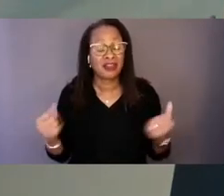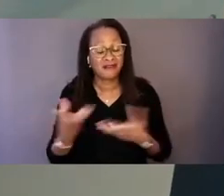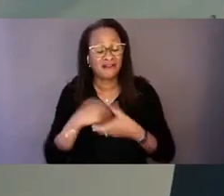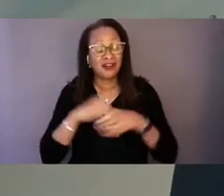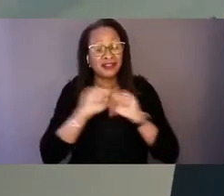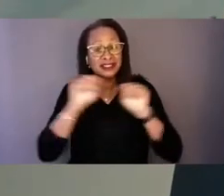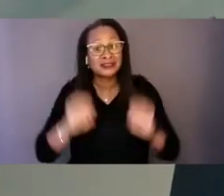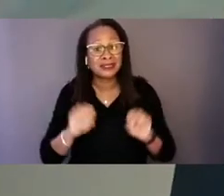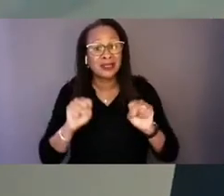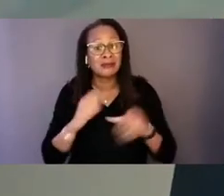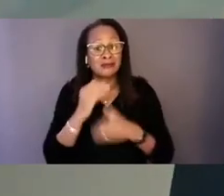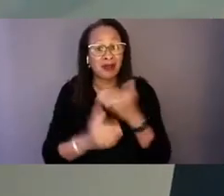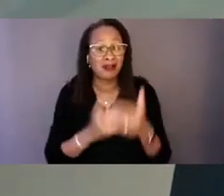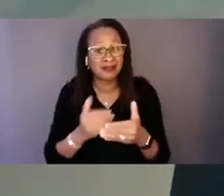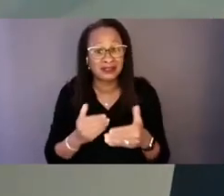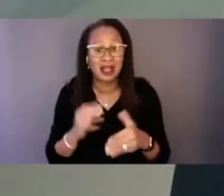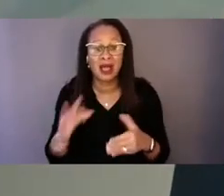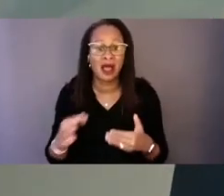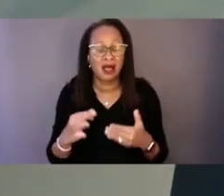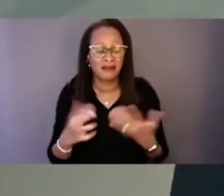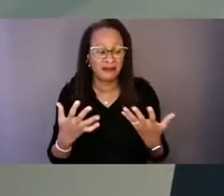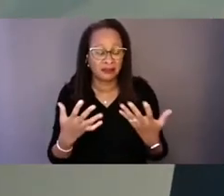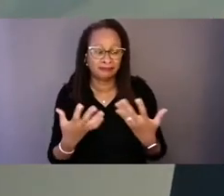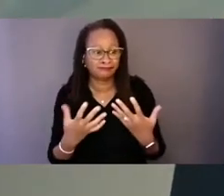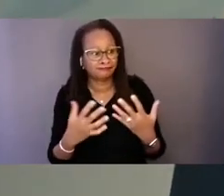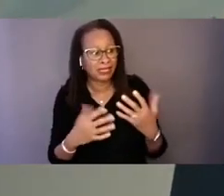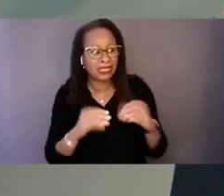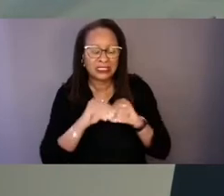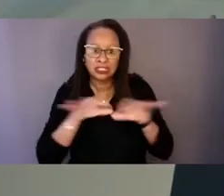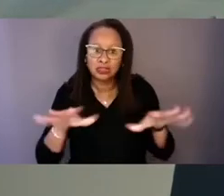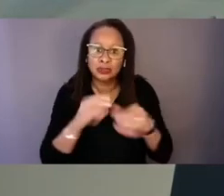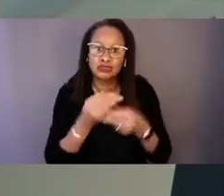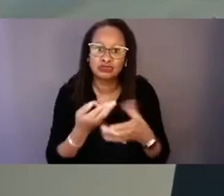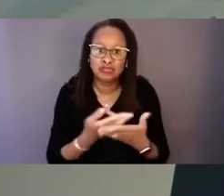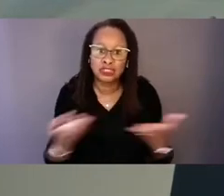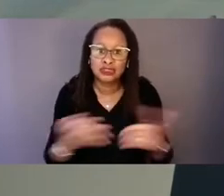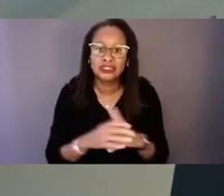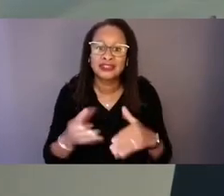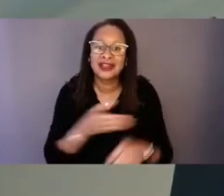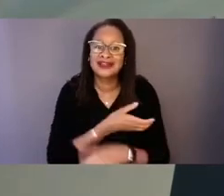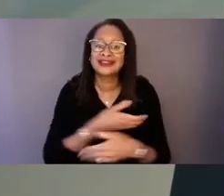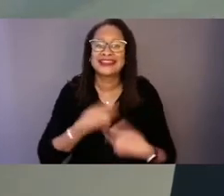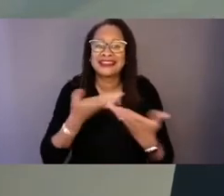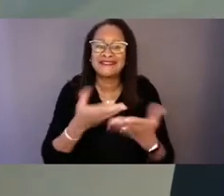distributing resources, and administering power, and they operate simultaneously